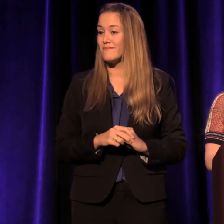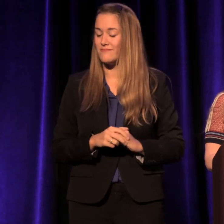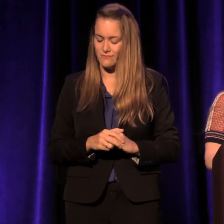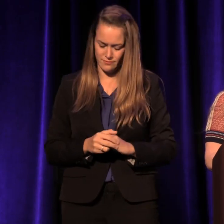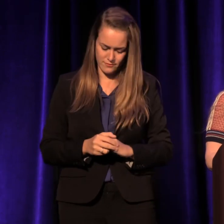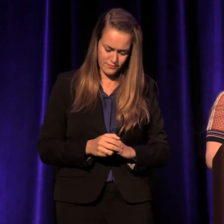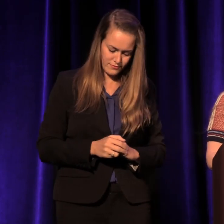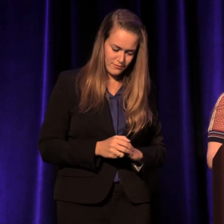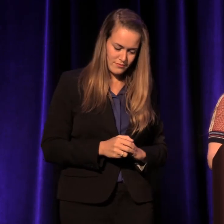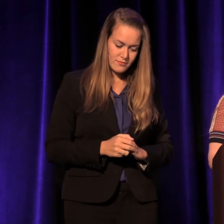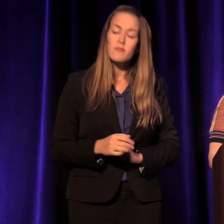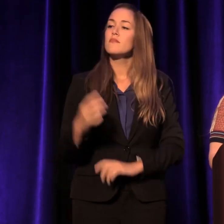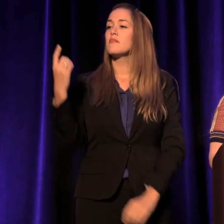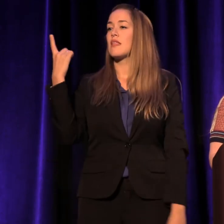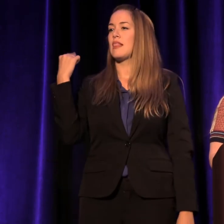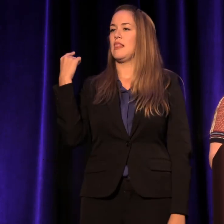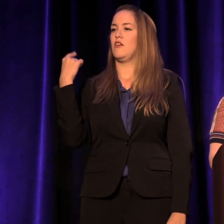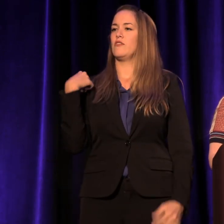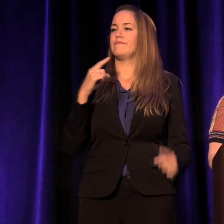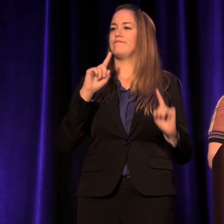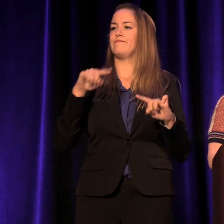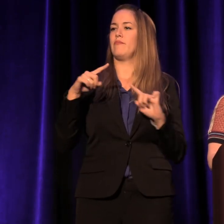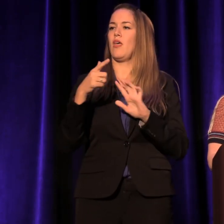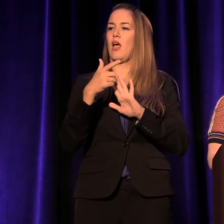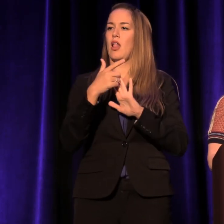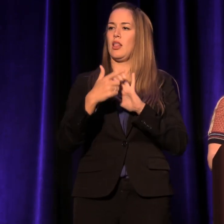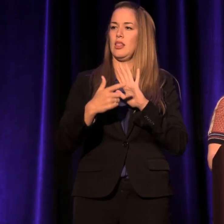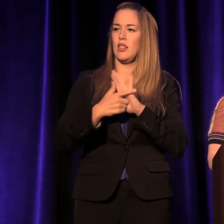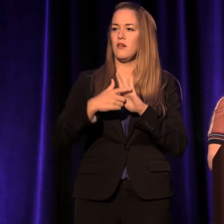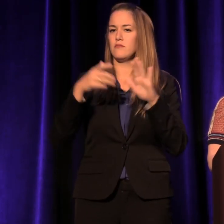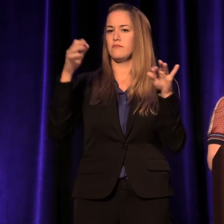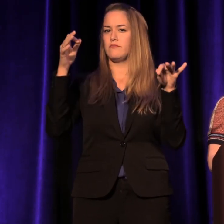Last year I attended a legal hearing designed to determine